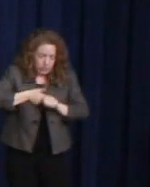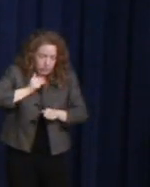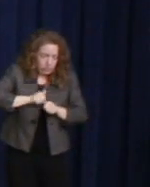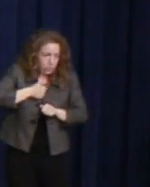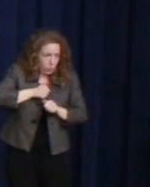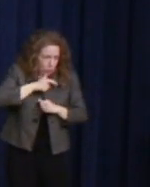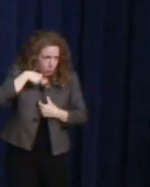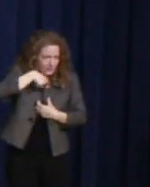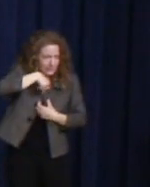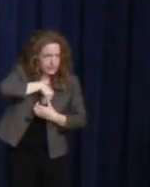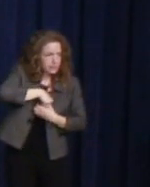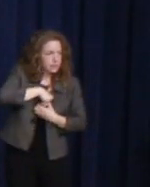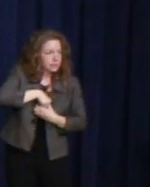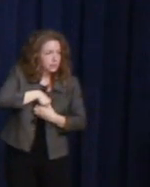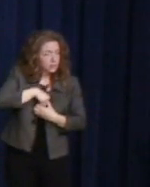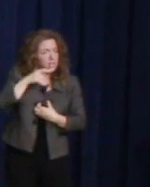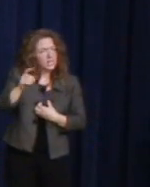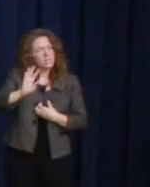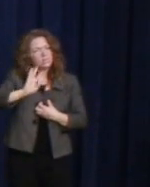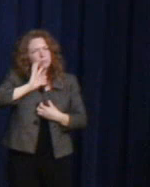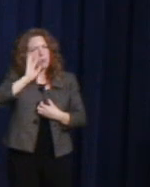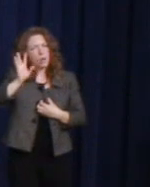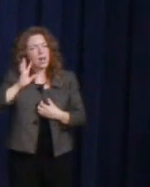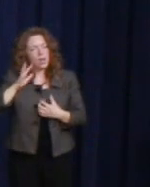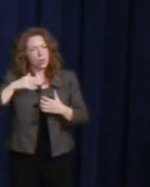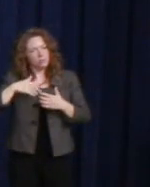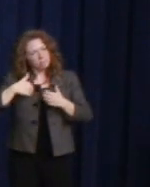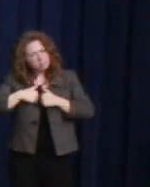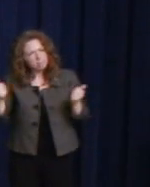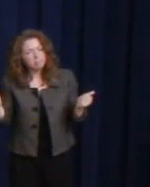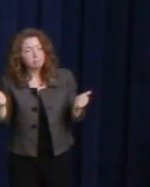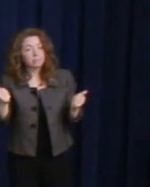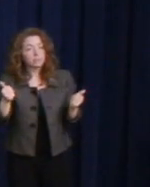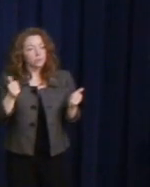compelled to live in silence.